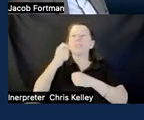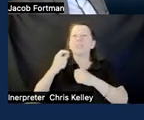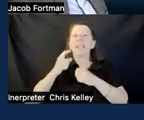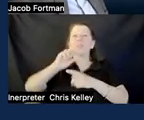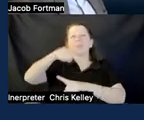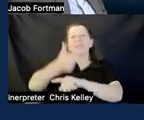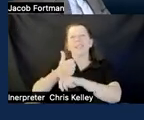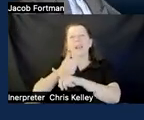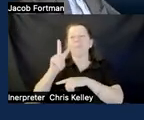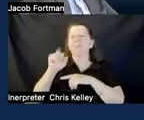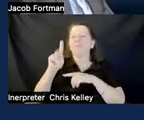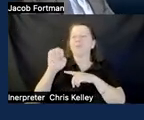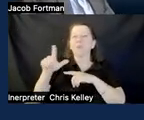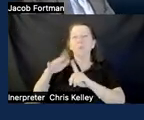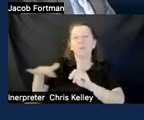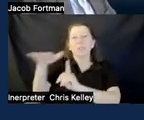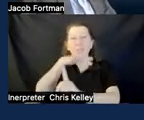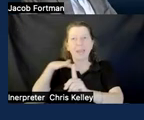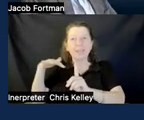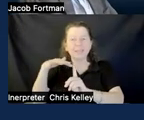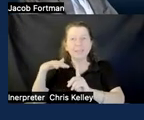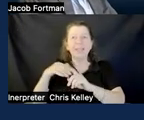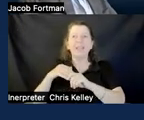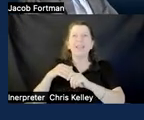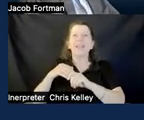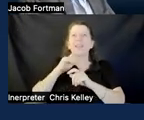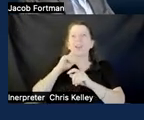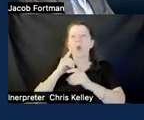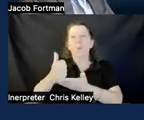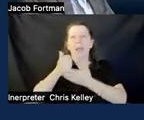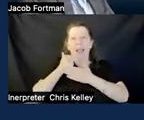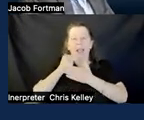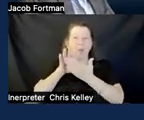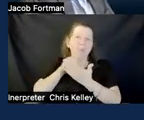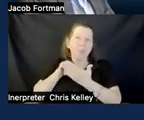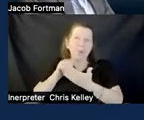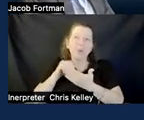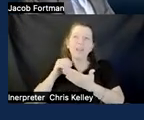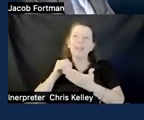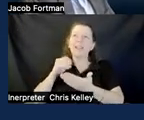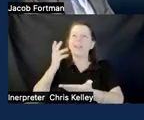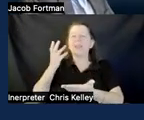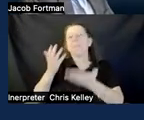um that are meaningful for learning and that are maybe a little bit removed from what we are